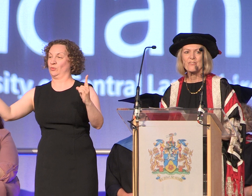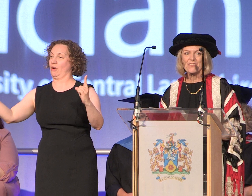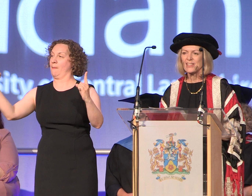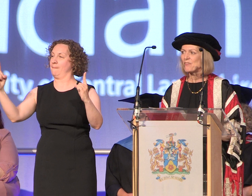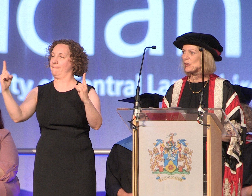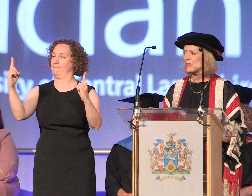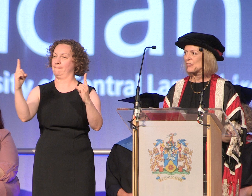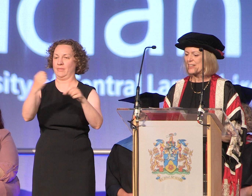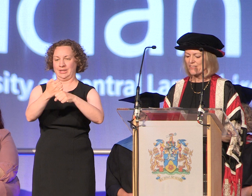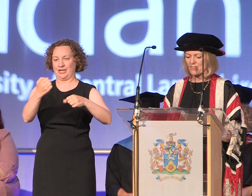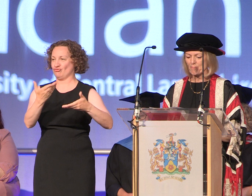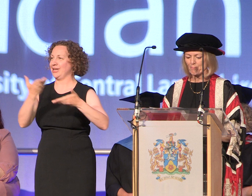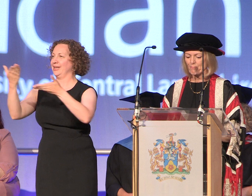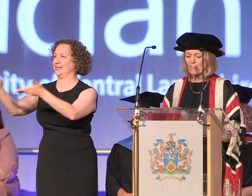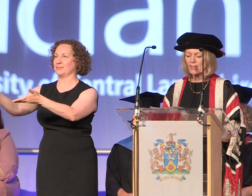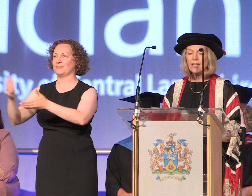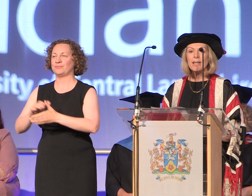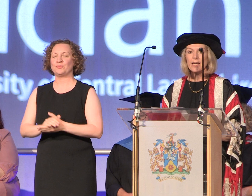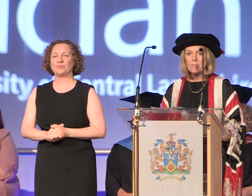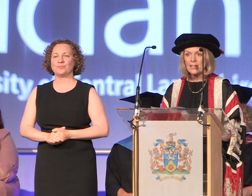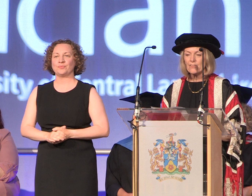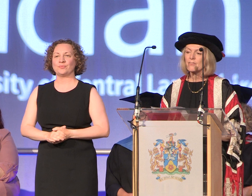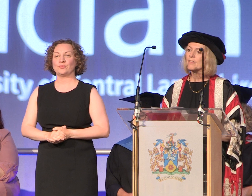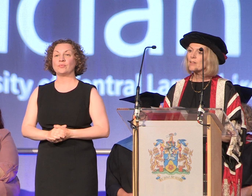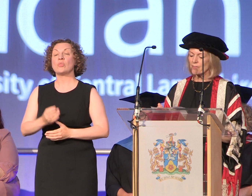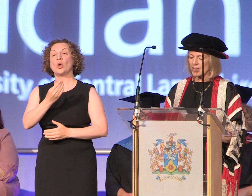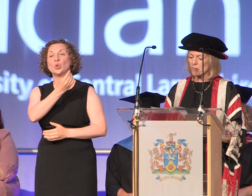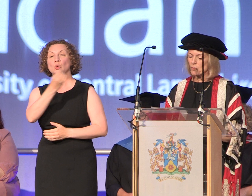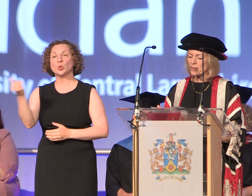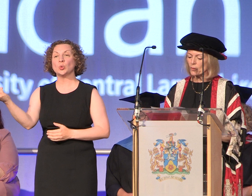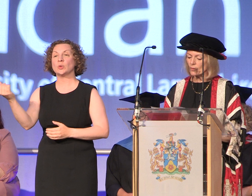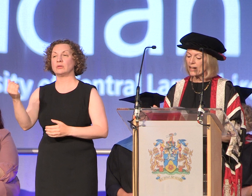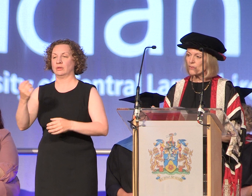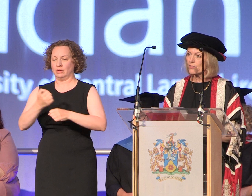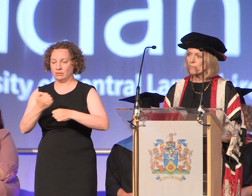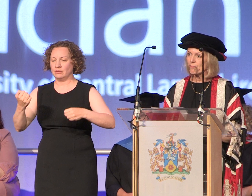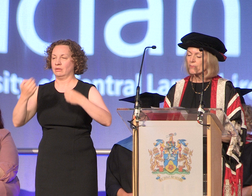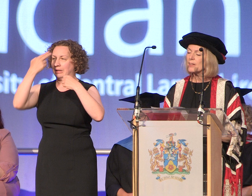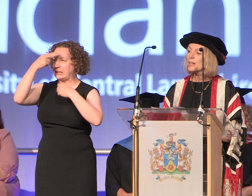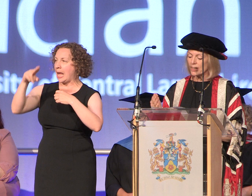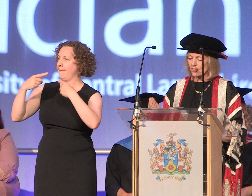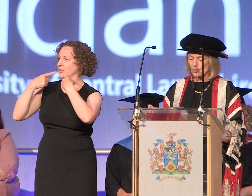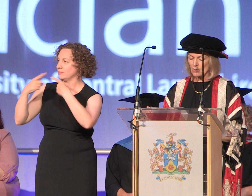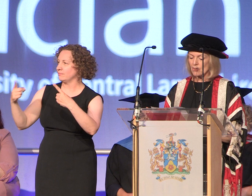receive your degrees. In a minute the names will be called out each student